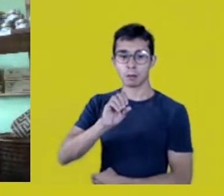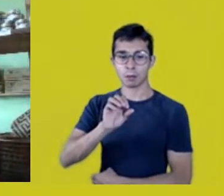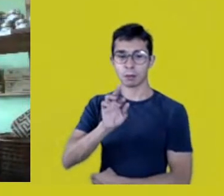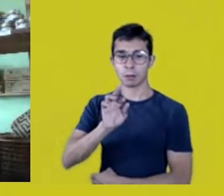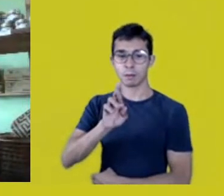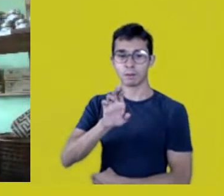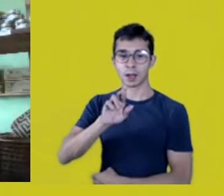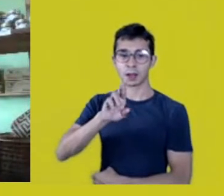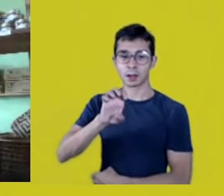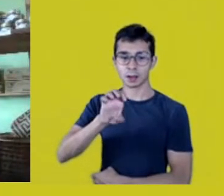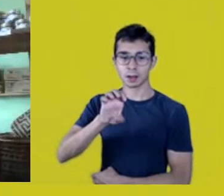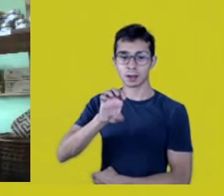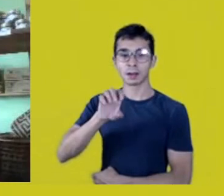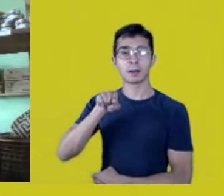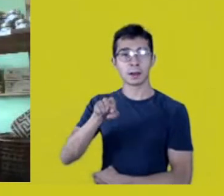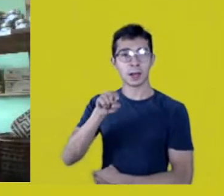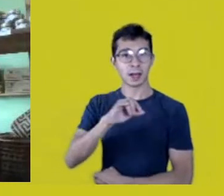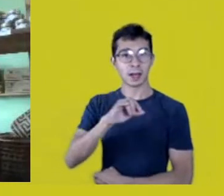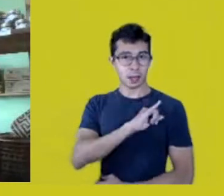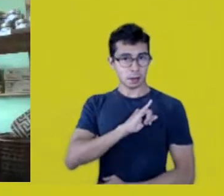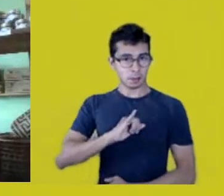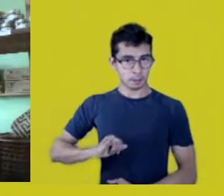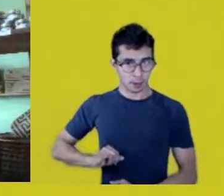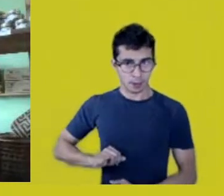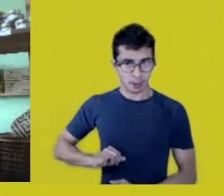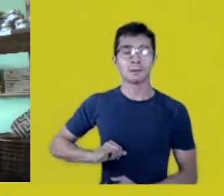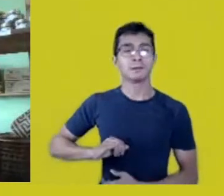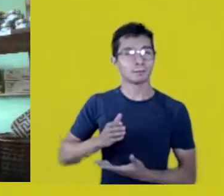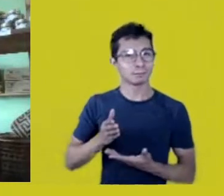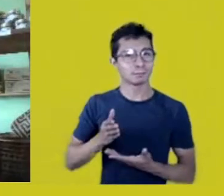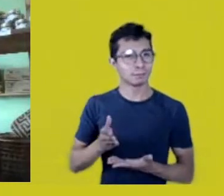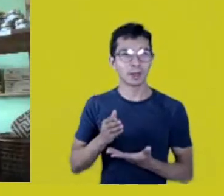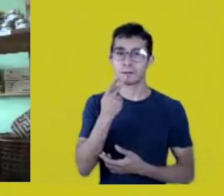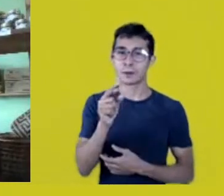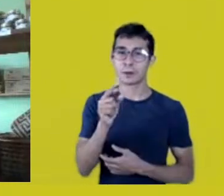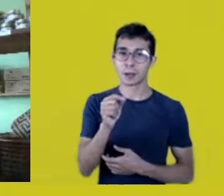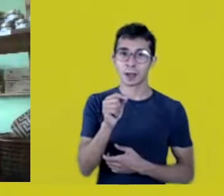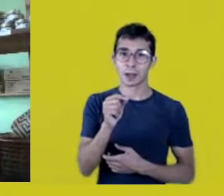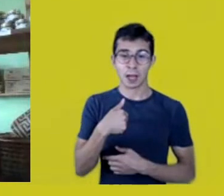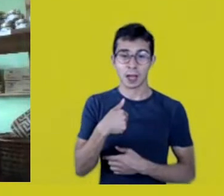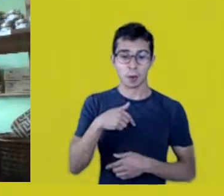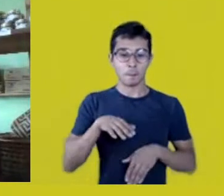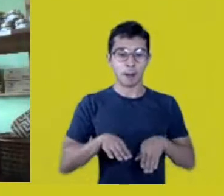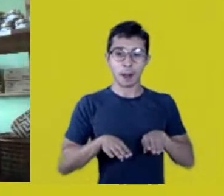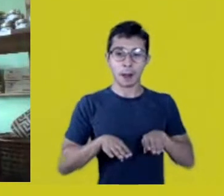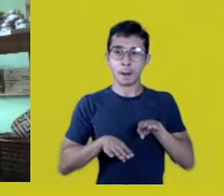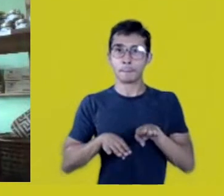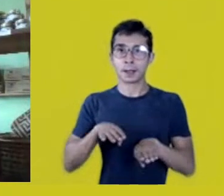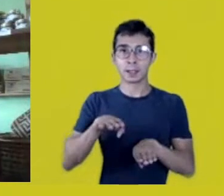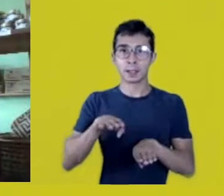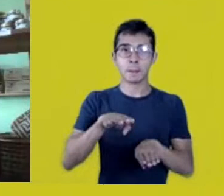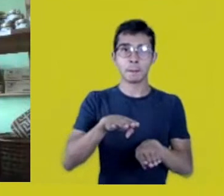“the head thinks where the feet tread”. It’s about these two images, musing with the feet,